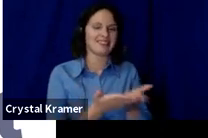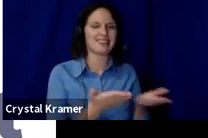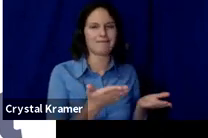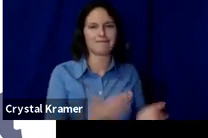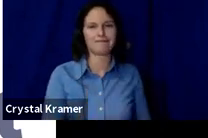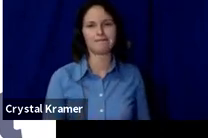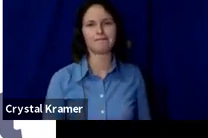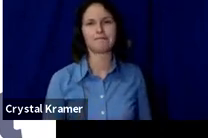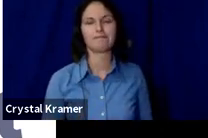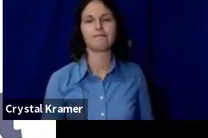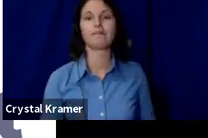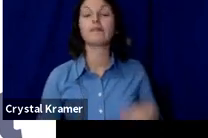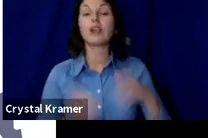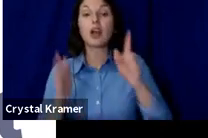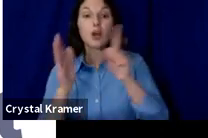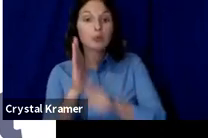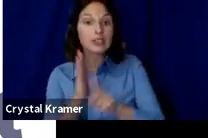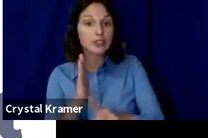Research is your best budgeting tool.